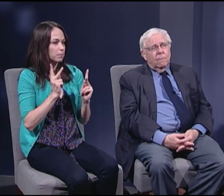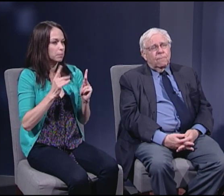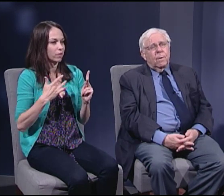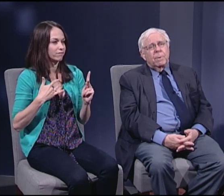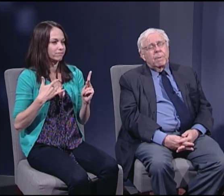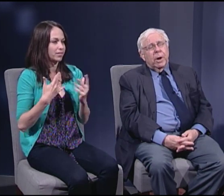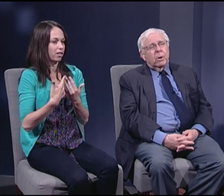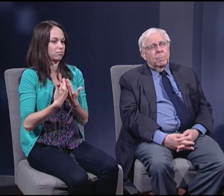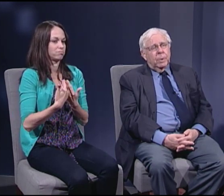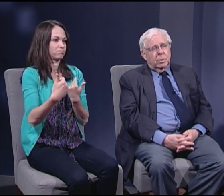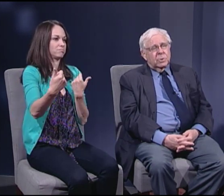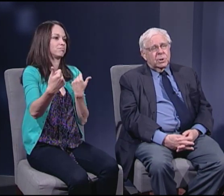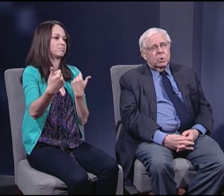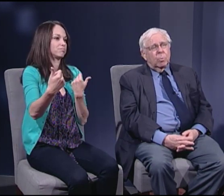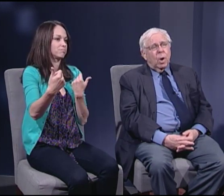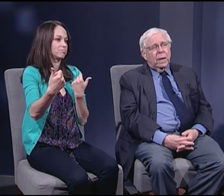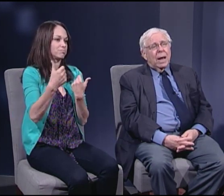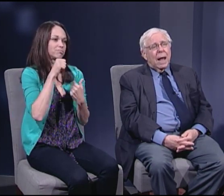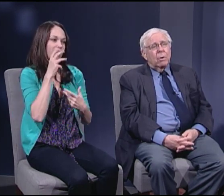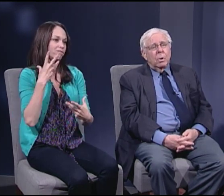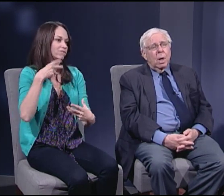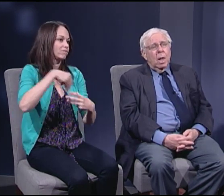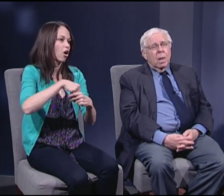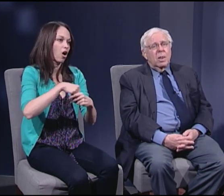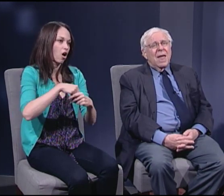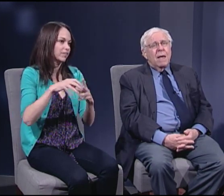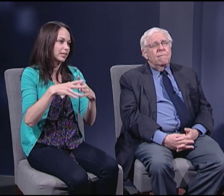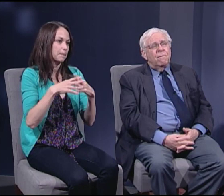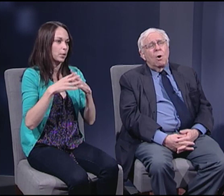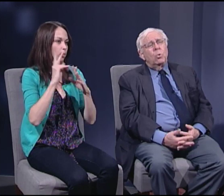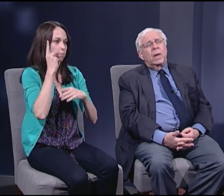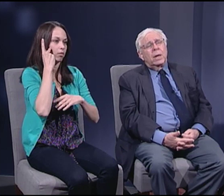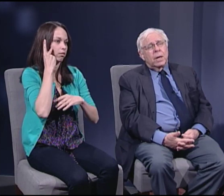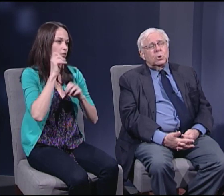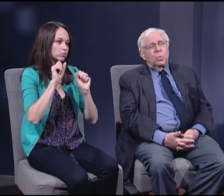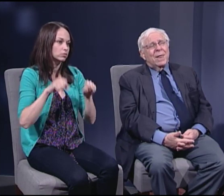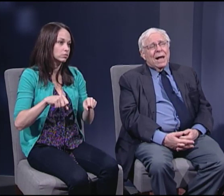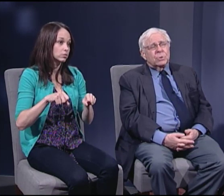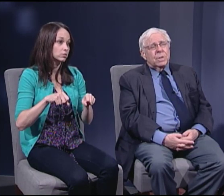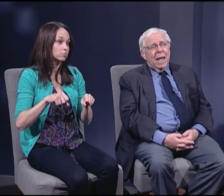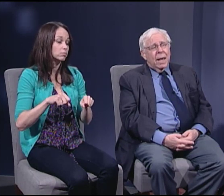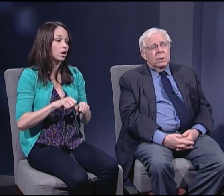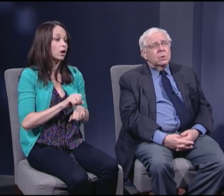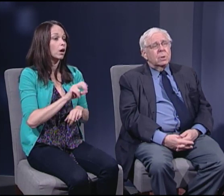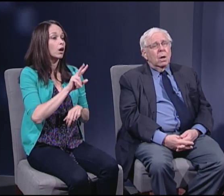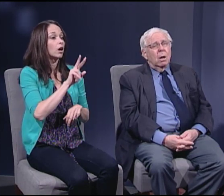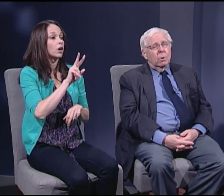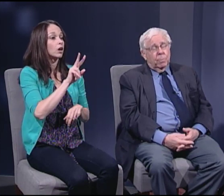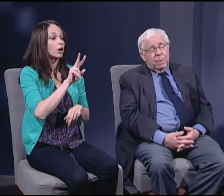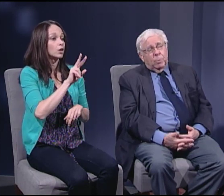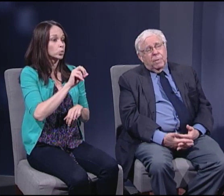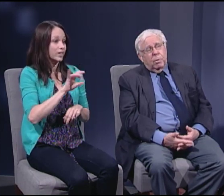from the American political systems right now. They voted in 2008, the people who voted